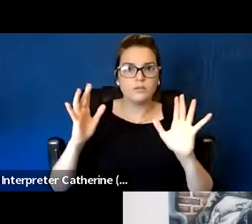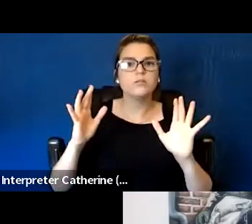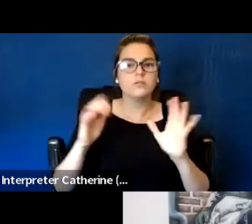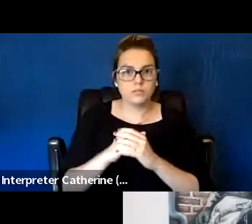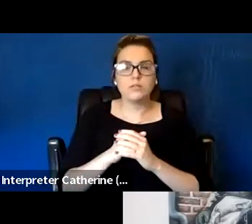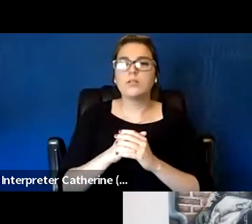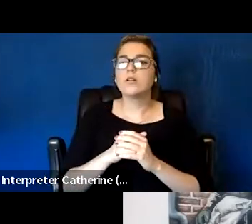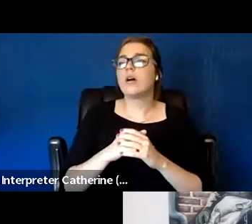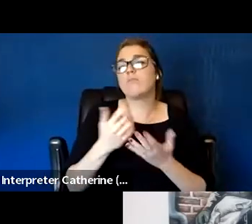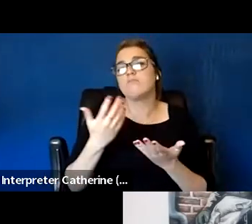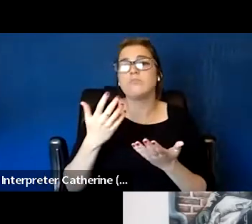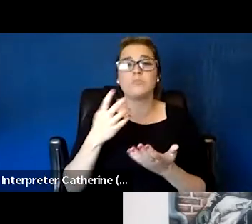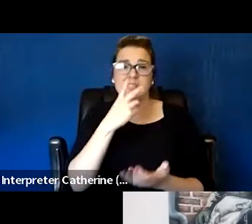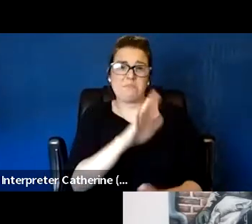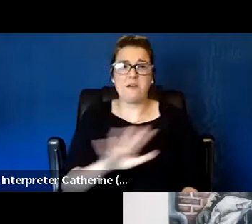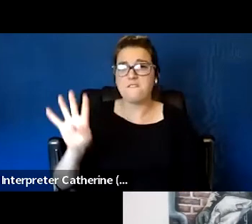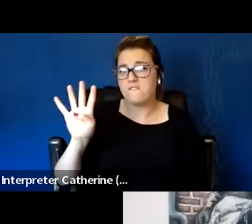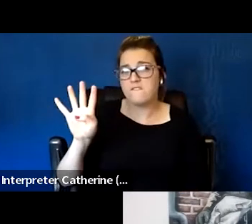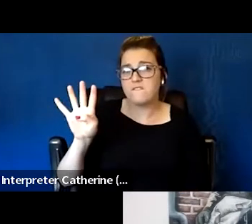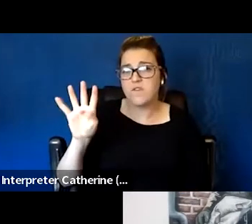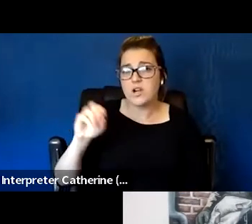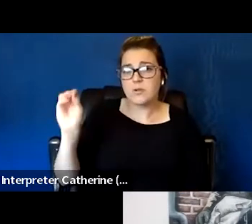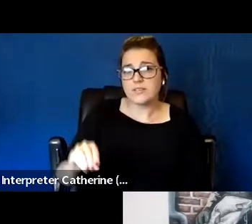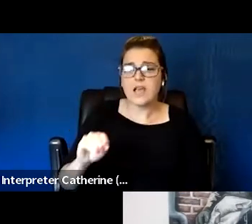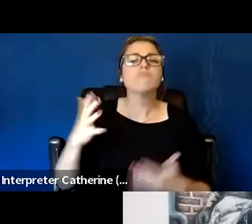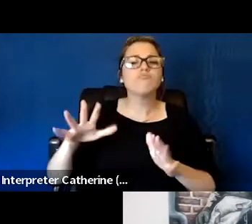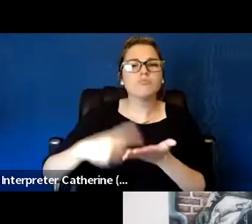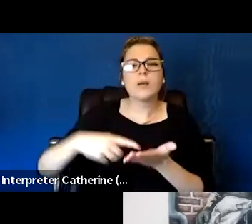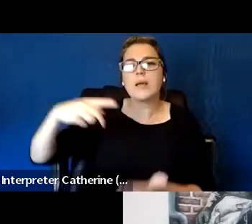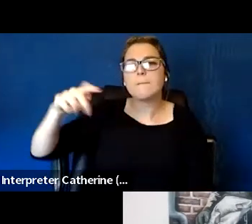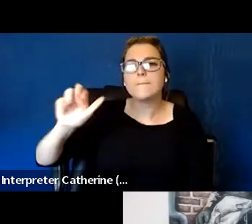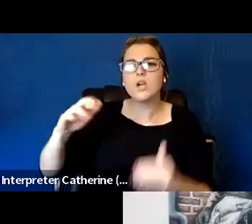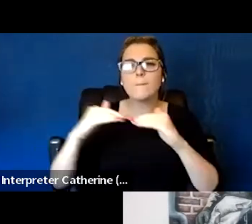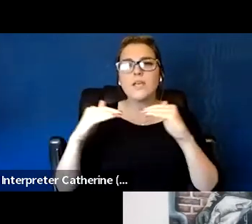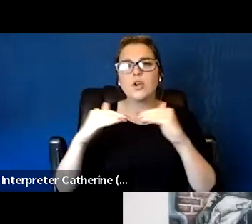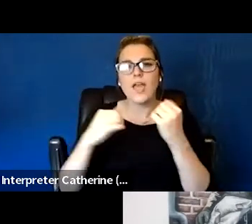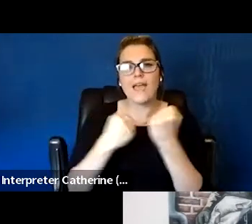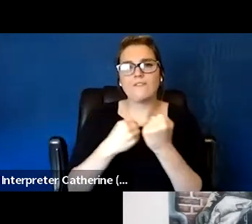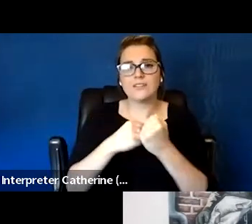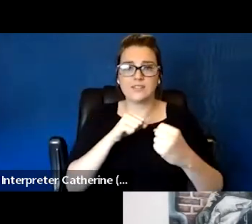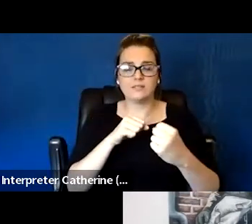We talk a lot about our peer advocacy support. So often they're reintroduced to that trauma